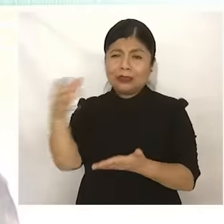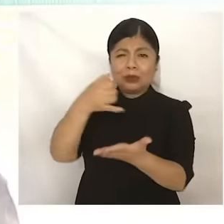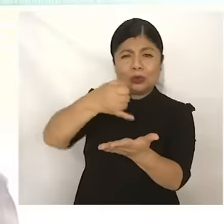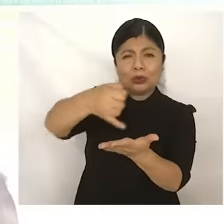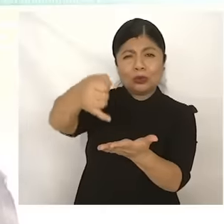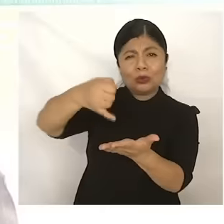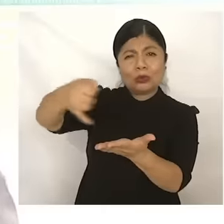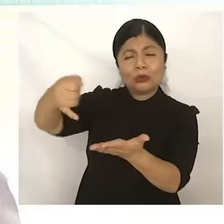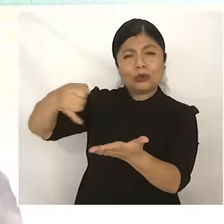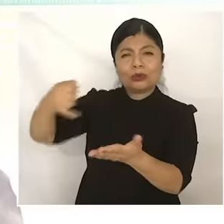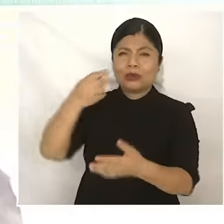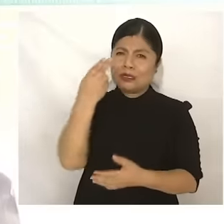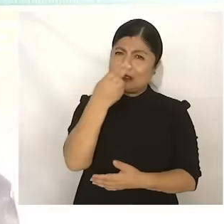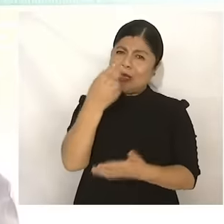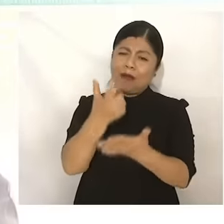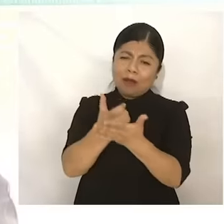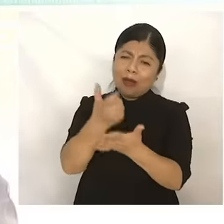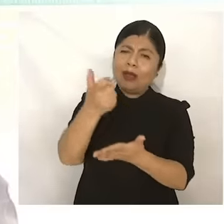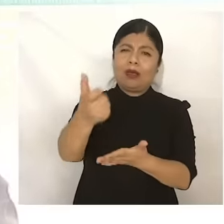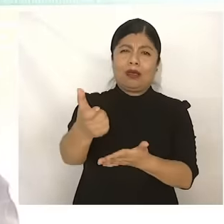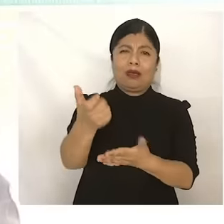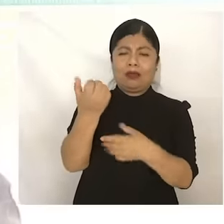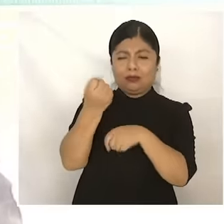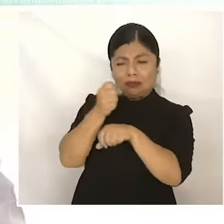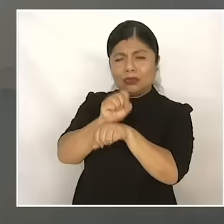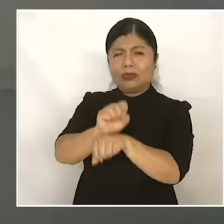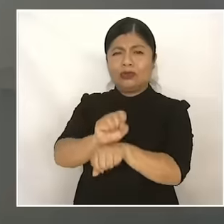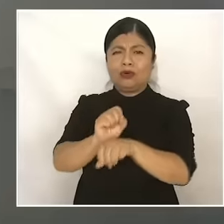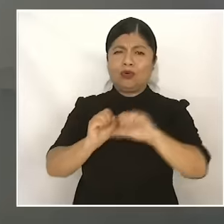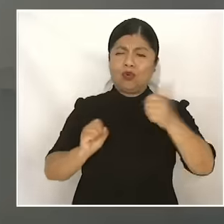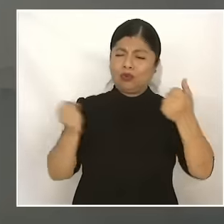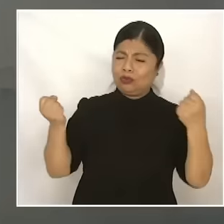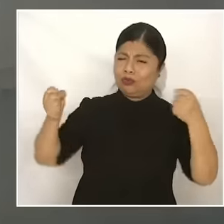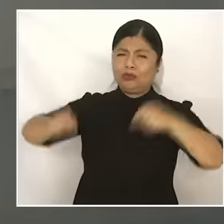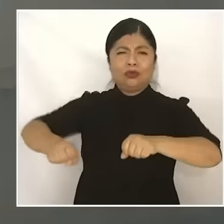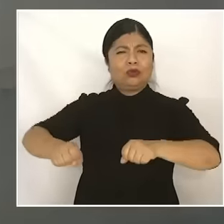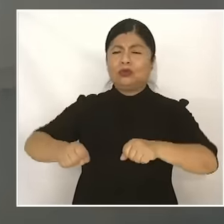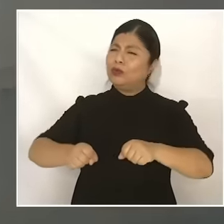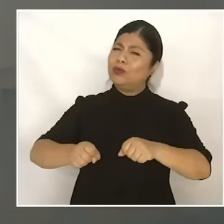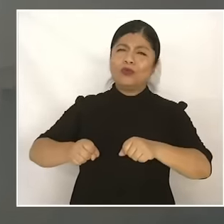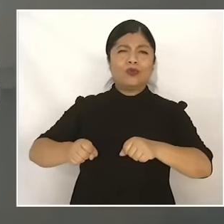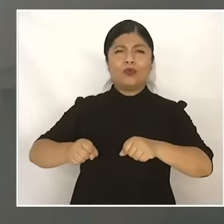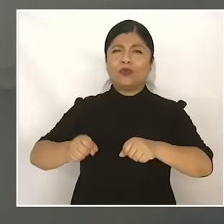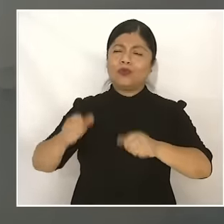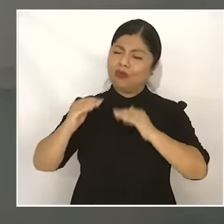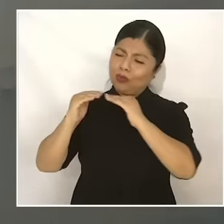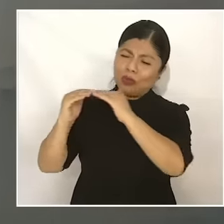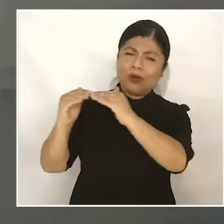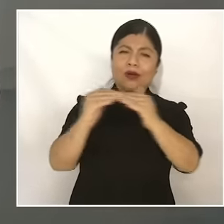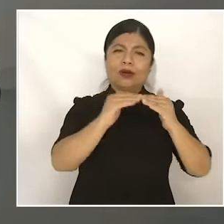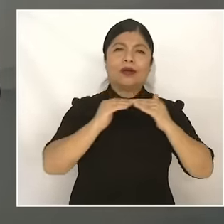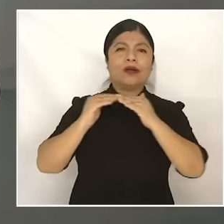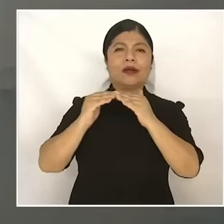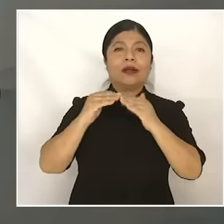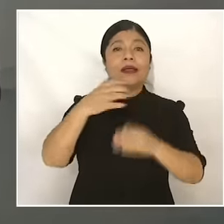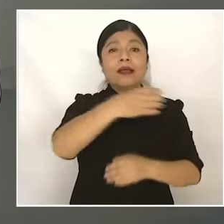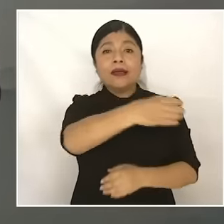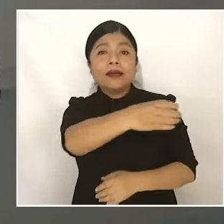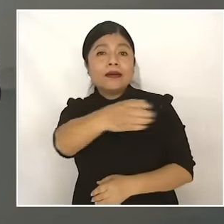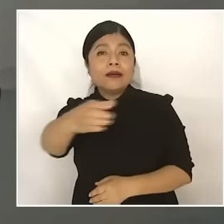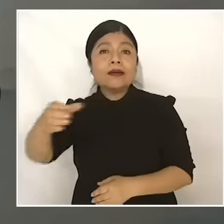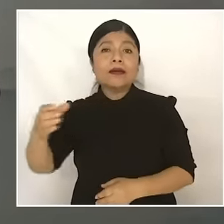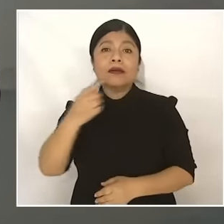that is, that there should be equality, that the peasant's son should be educated just like the son of the richest